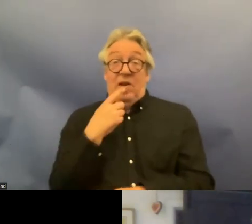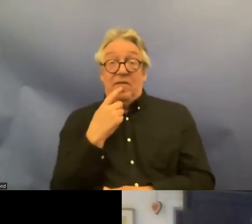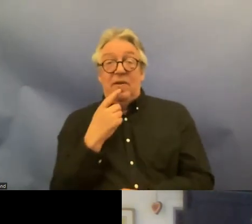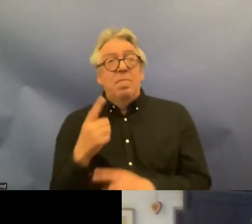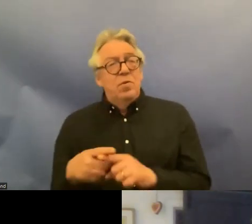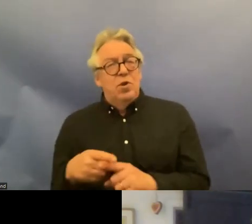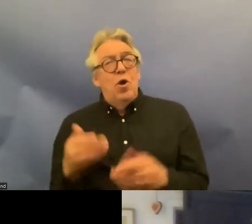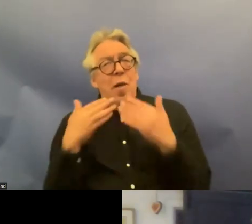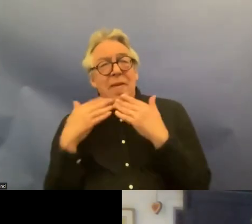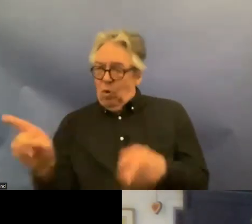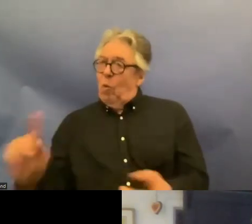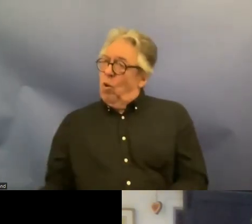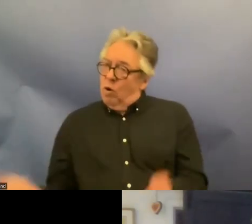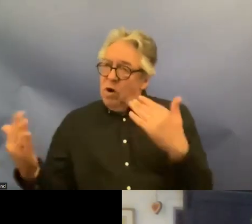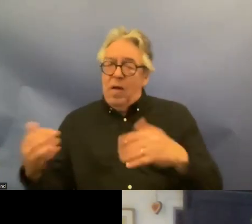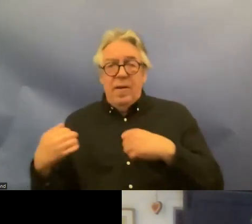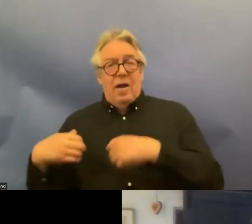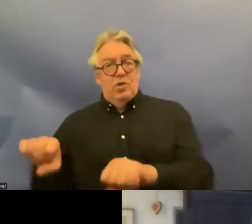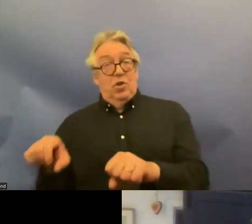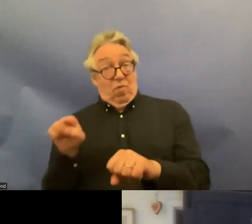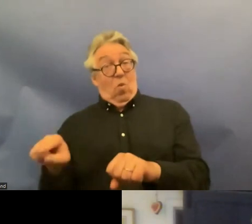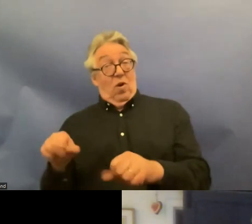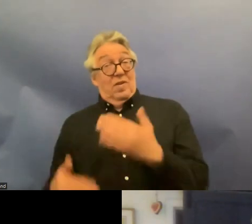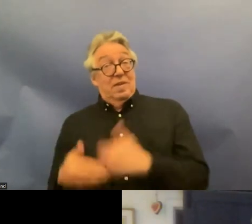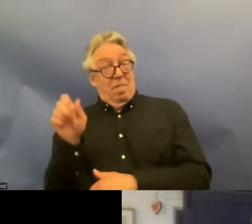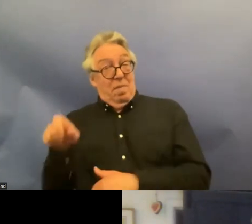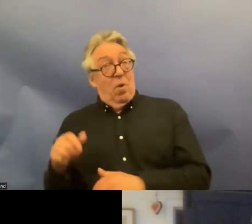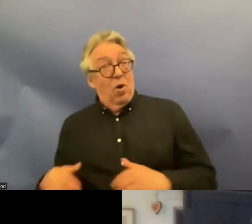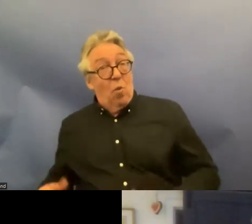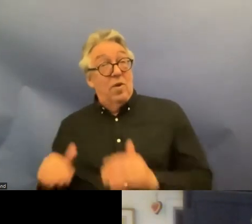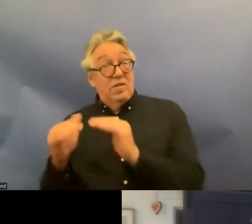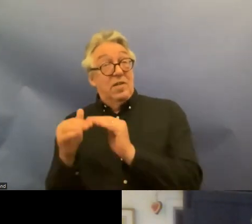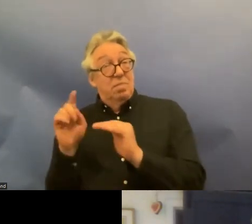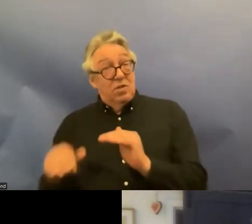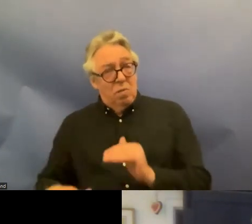call to action actually to organizations to more actively use the Convention as a